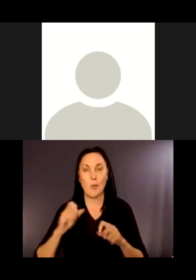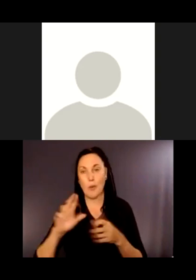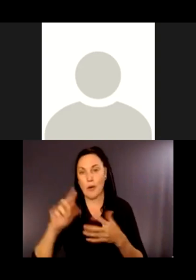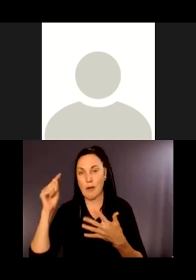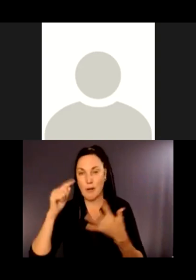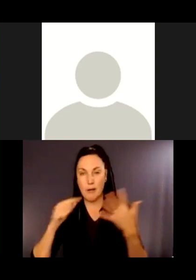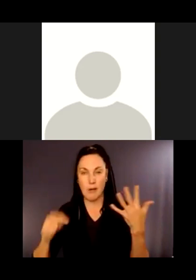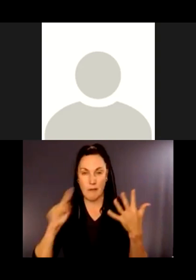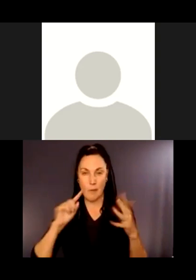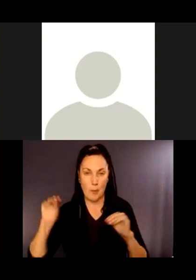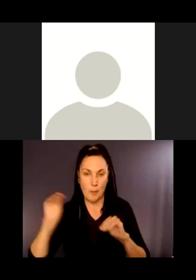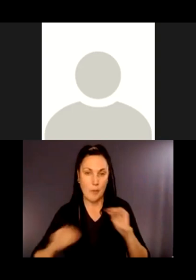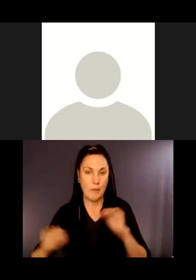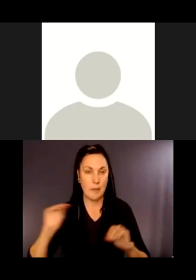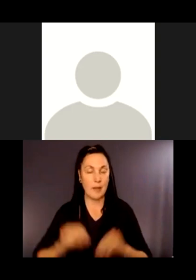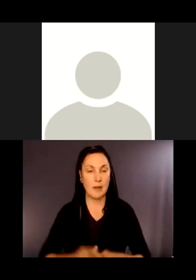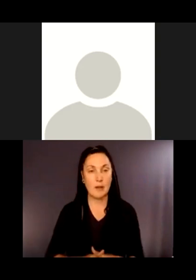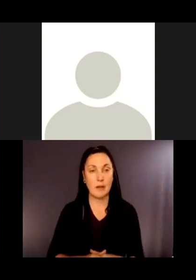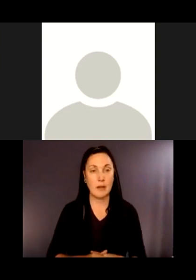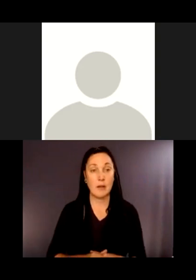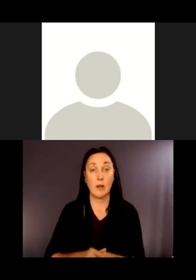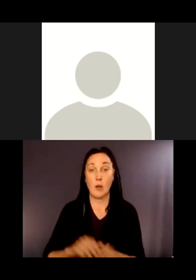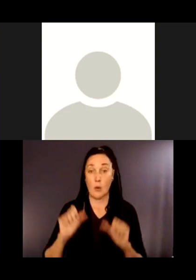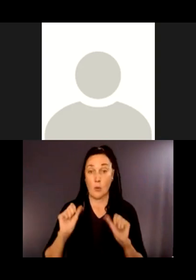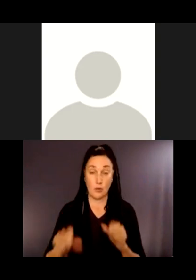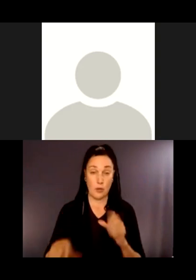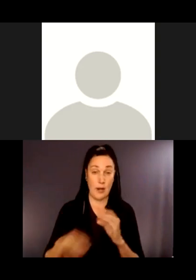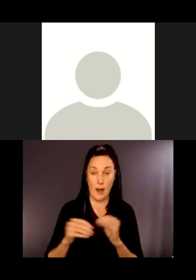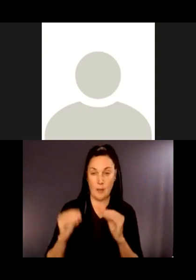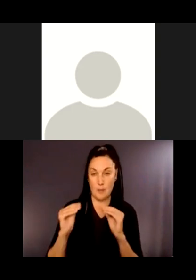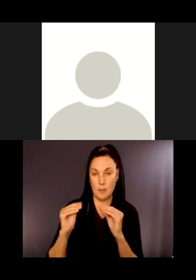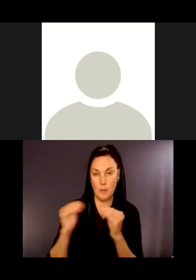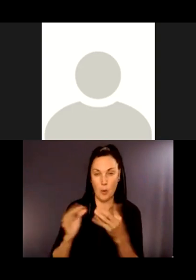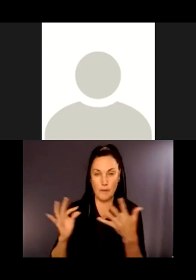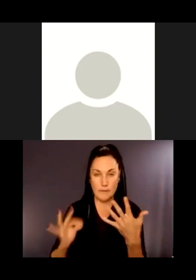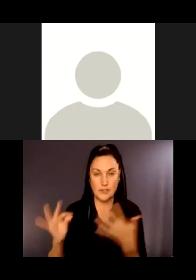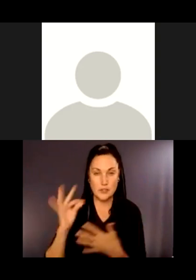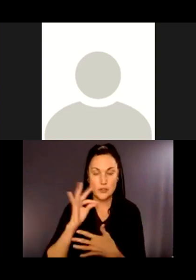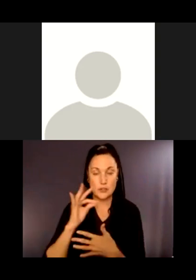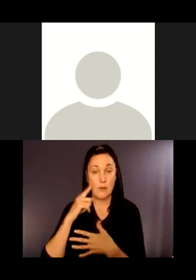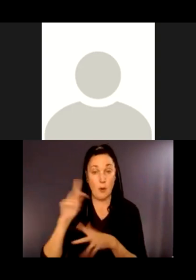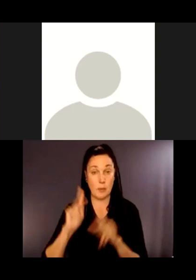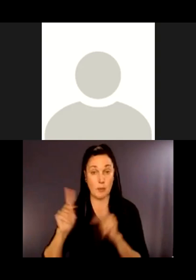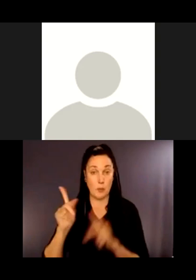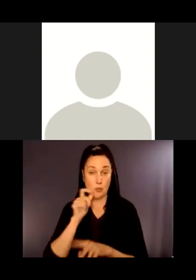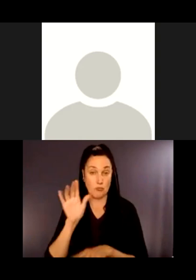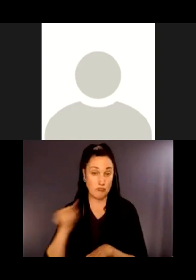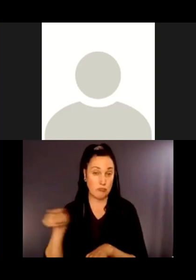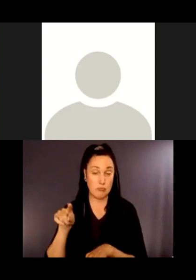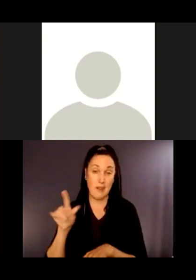We can also add some nature information and interactive features for people whose disabilities would make the